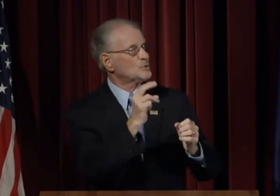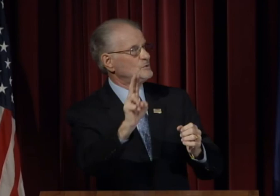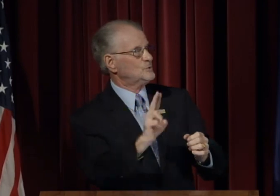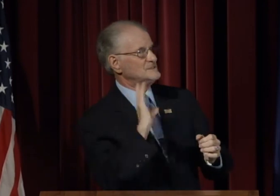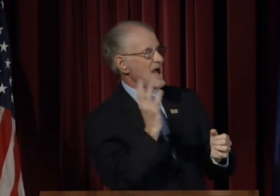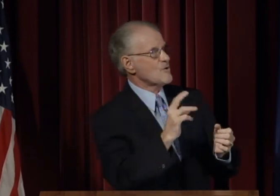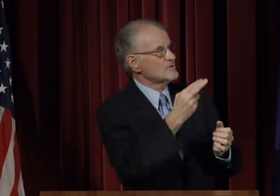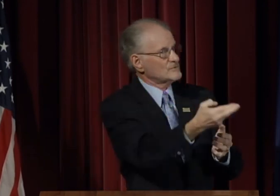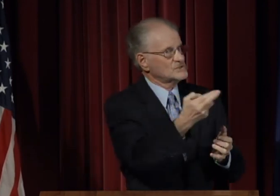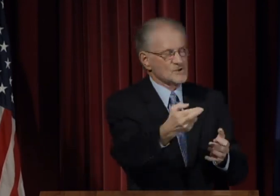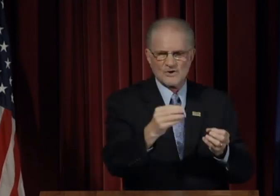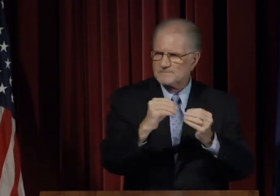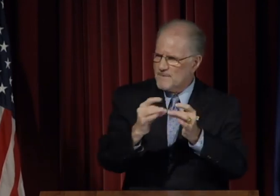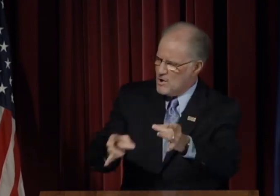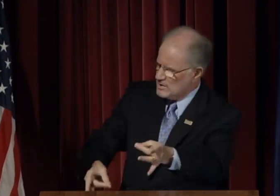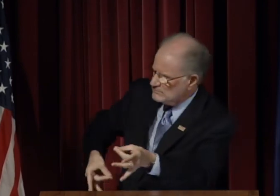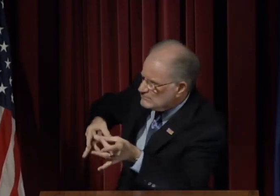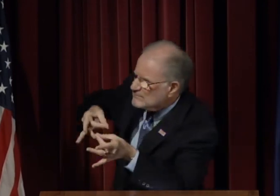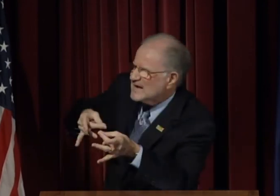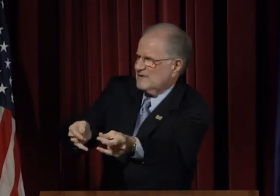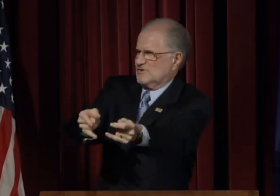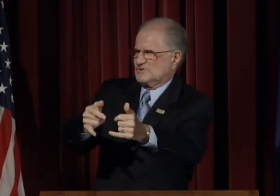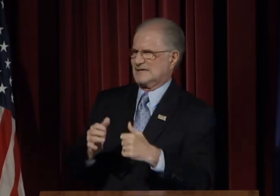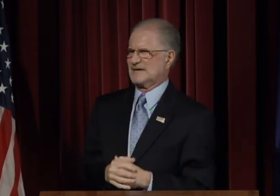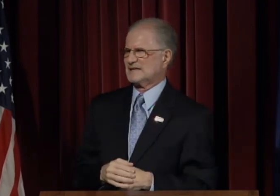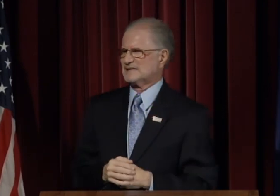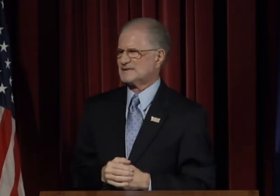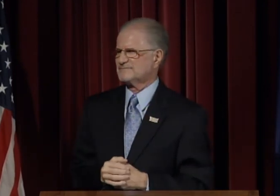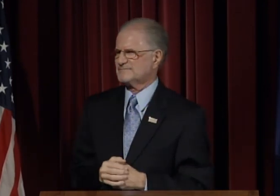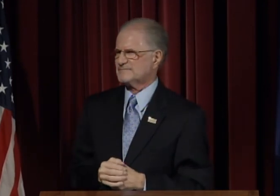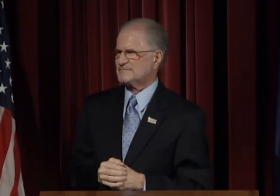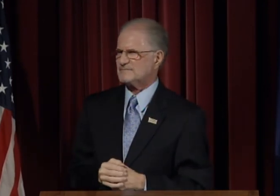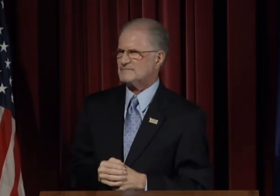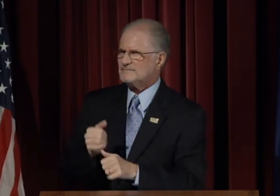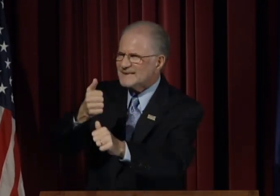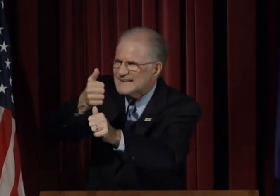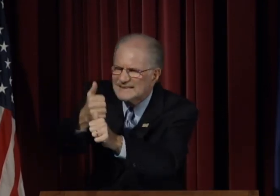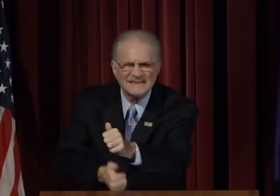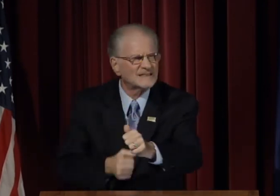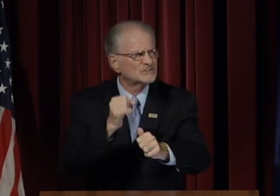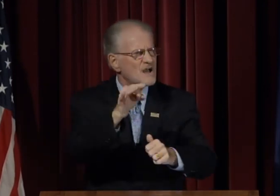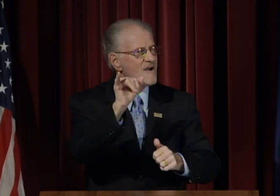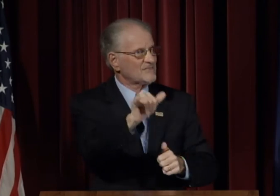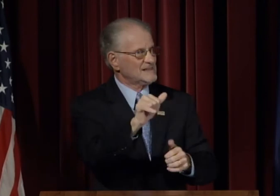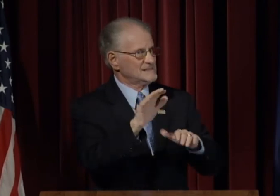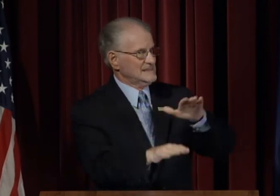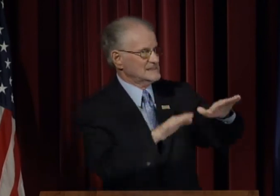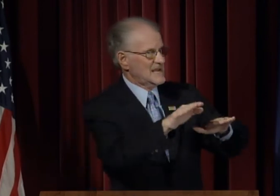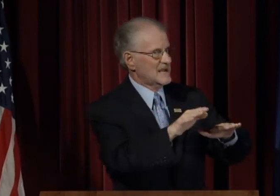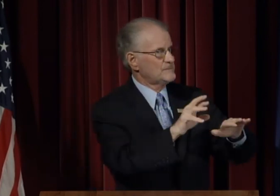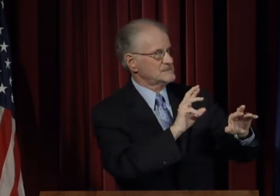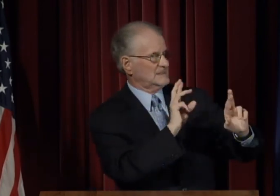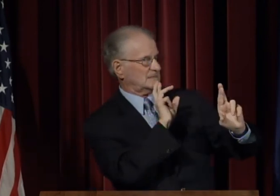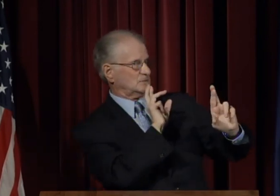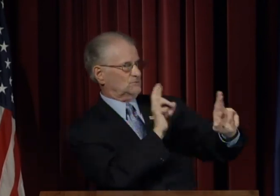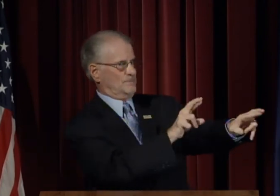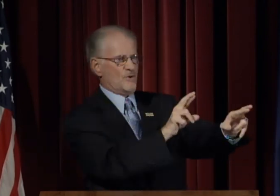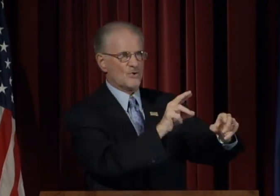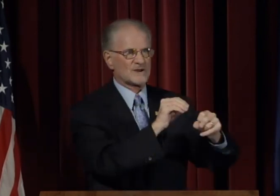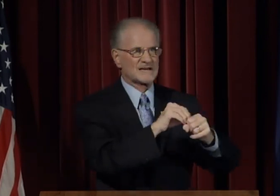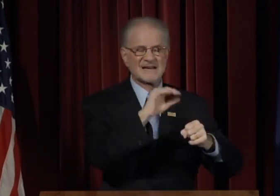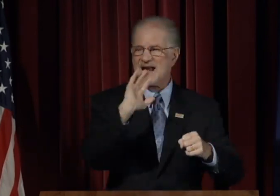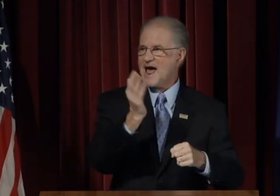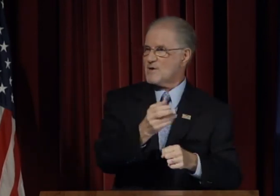and to use our revenue more efficiently.